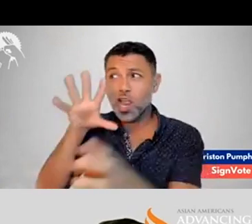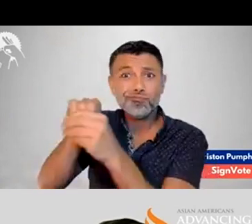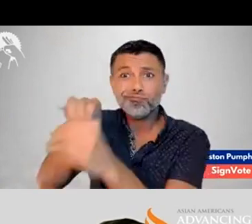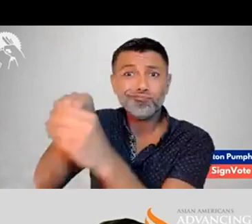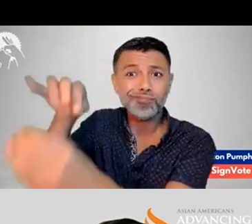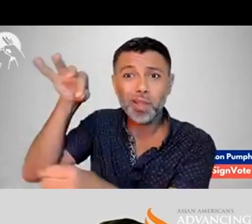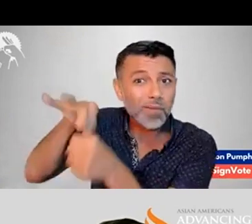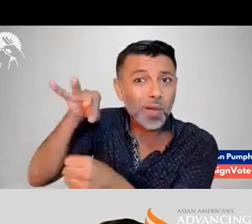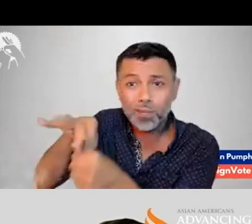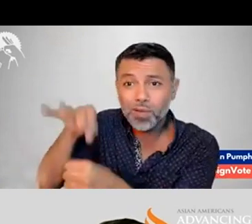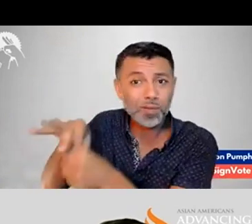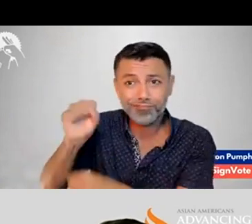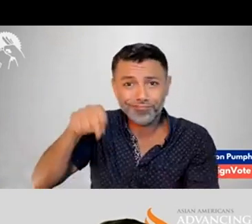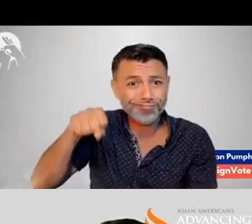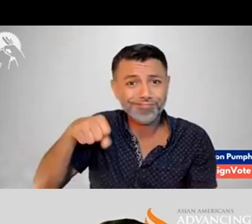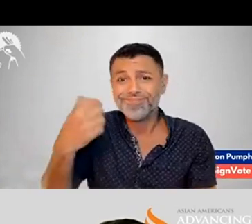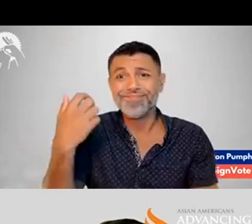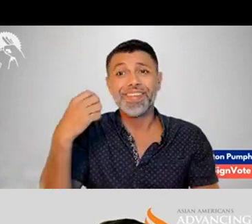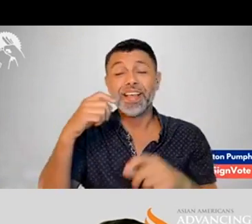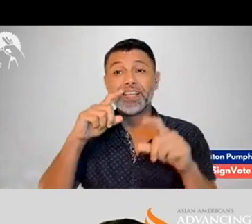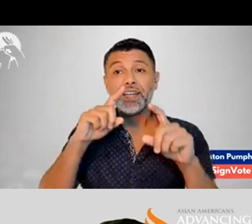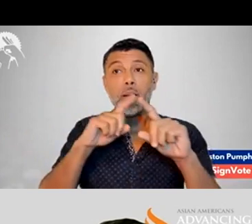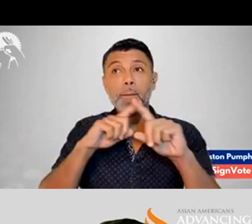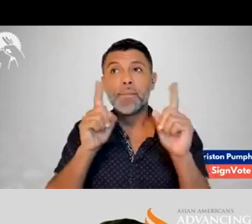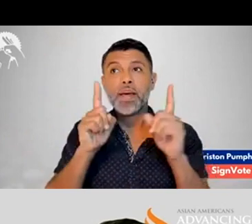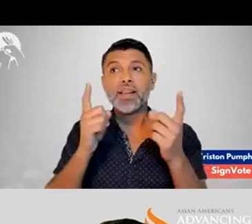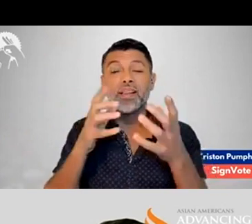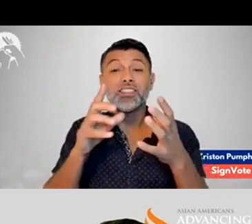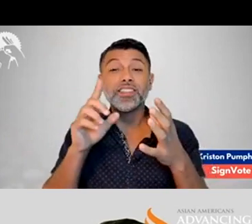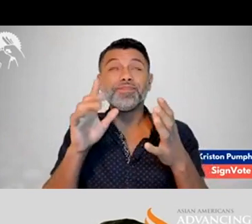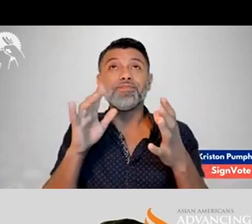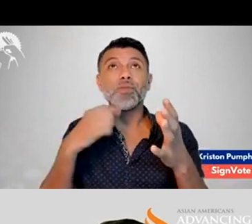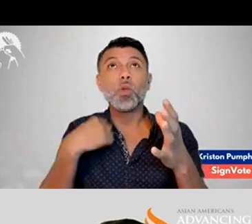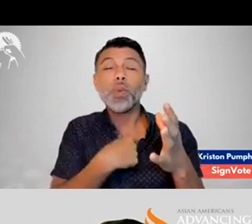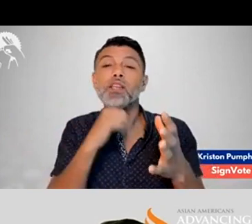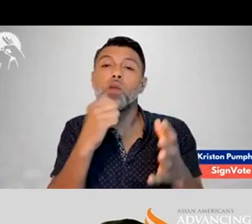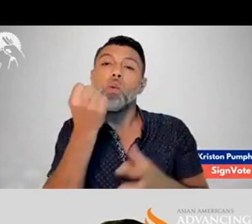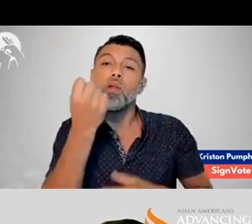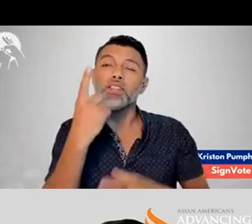The Deaf Community is very active, and they're involved in the voting process.